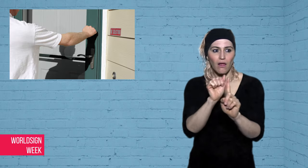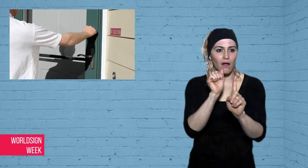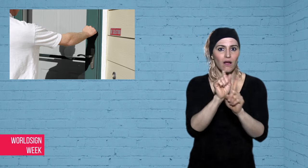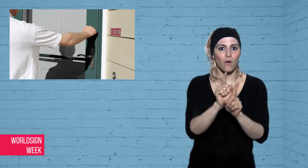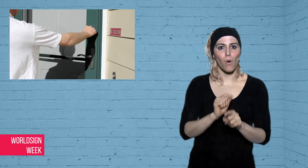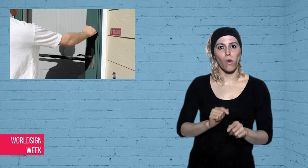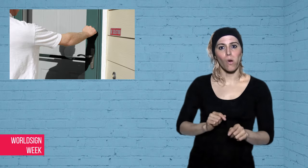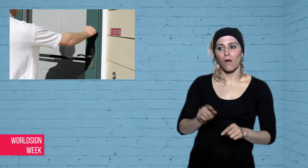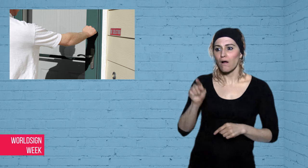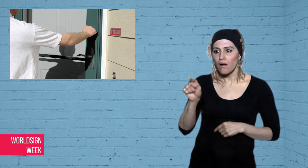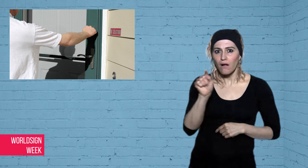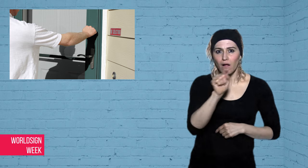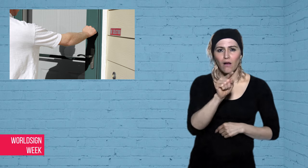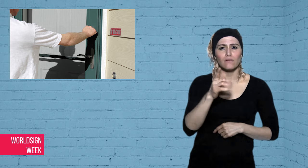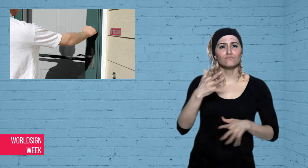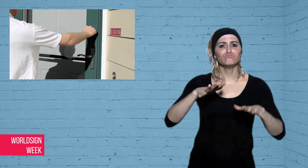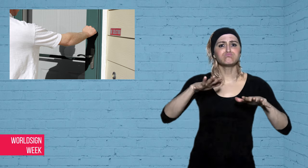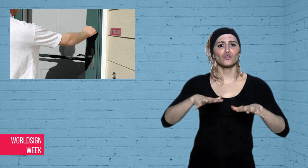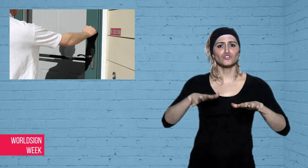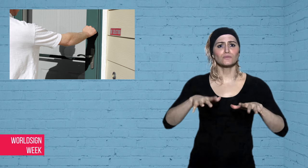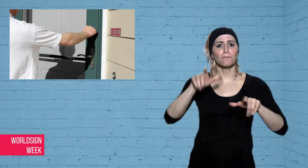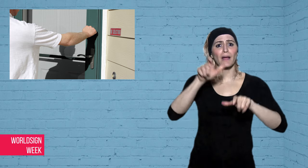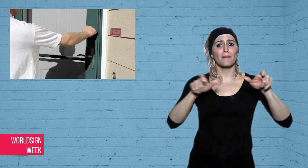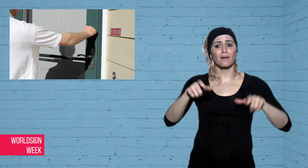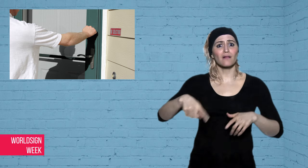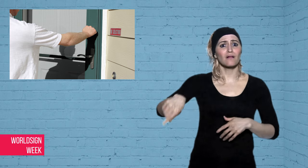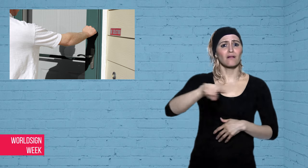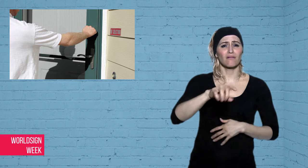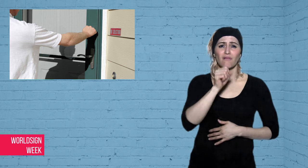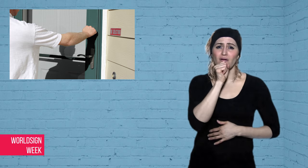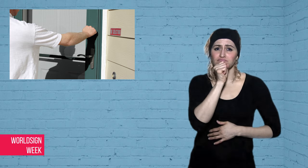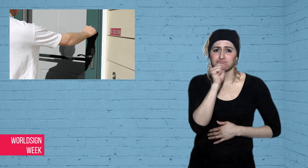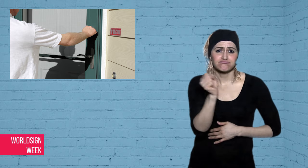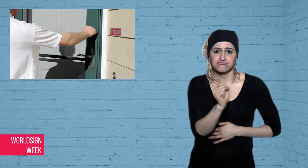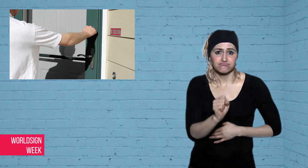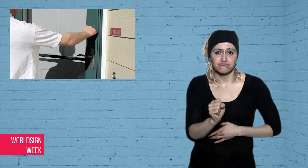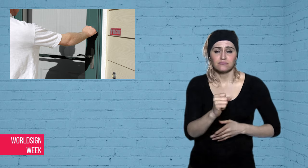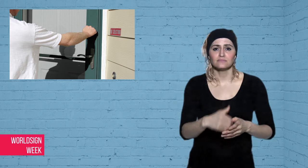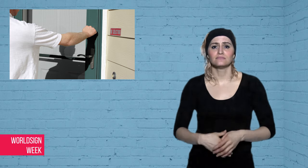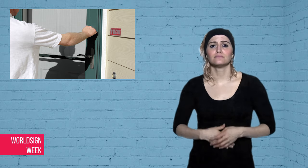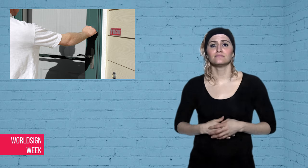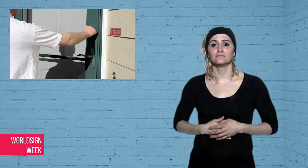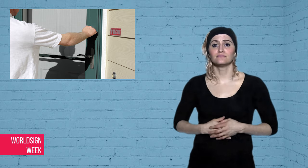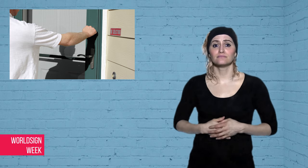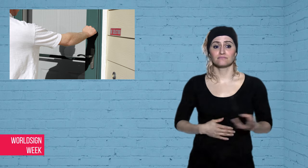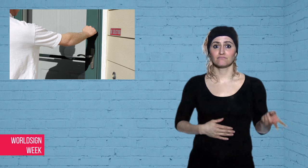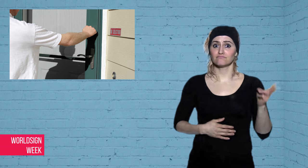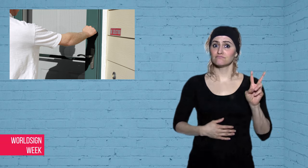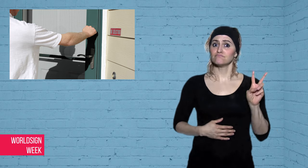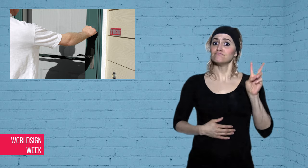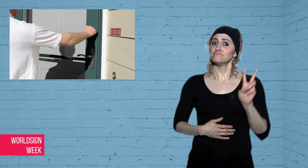The couple went knocking on doors of